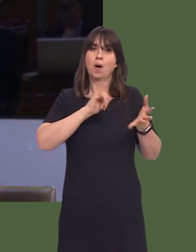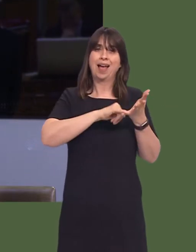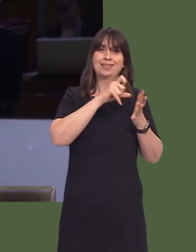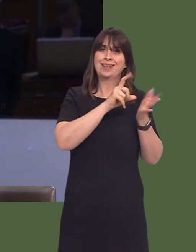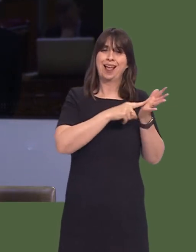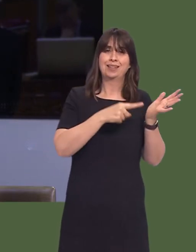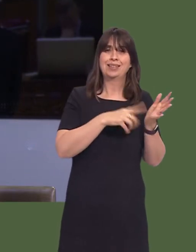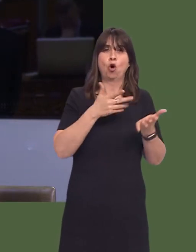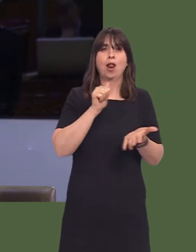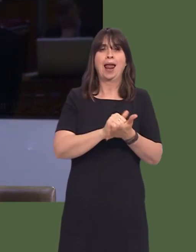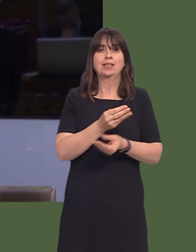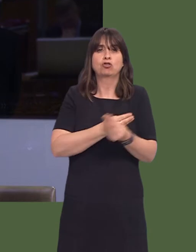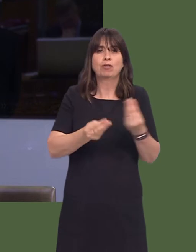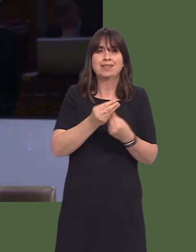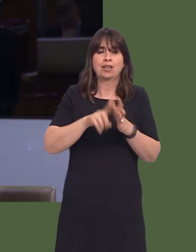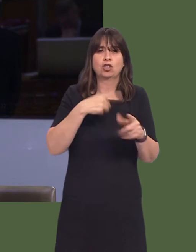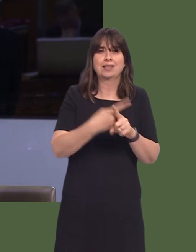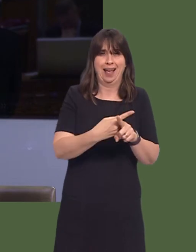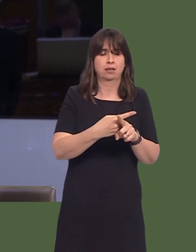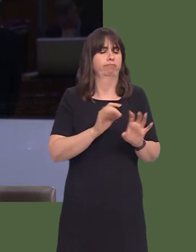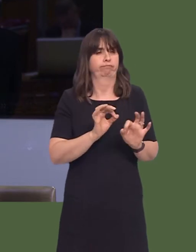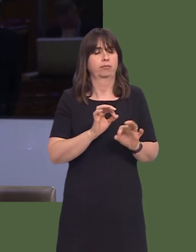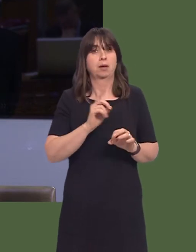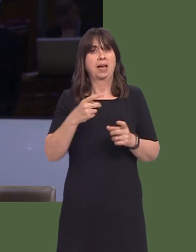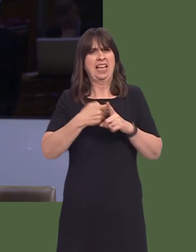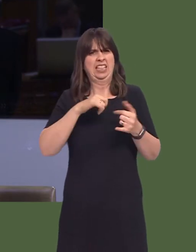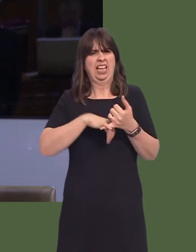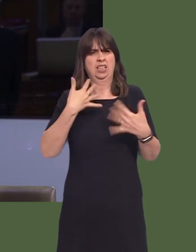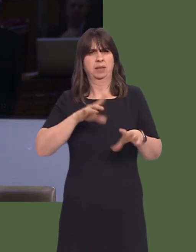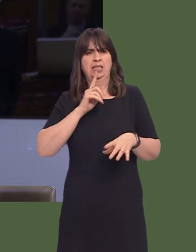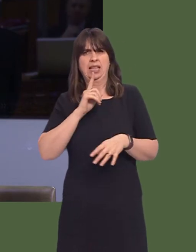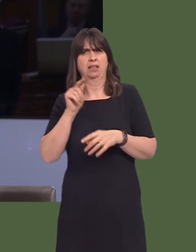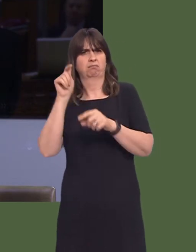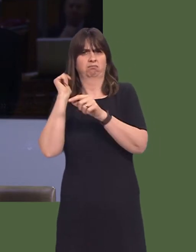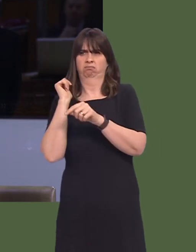tax. Yet, on 18 April, he said Welsh Government had recently bought the site from Cardiff